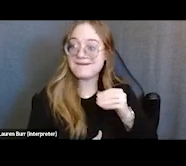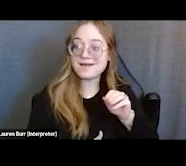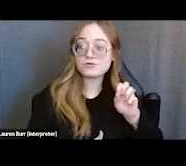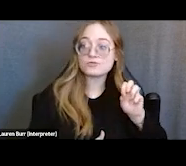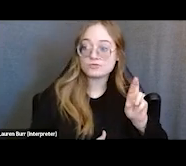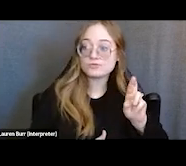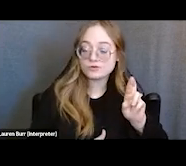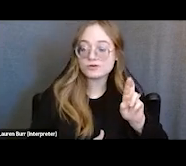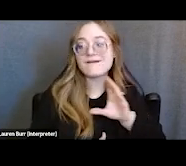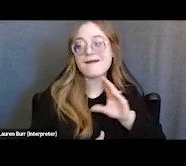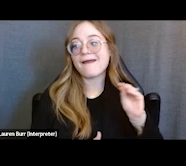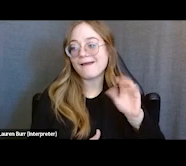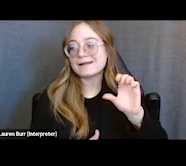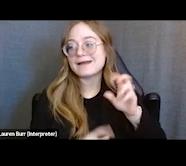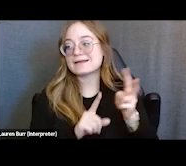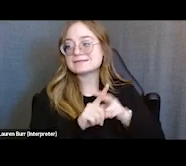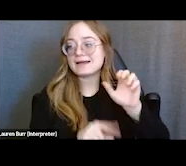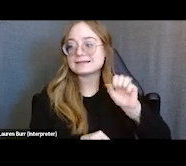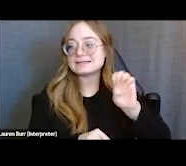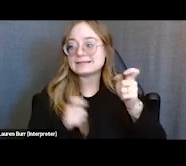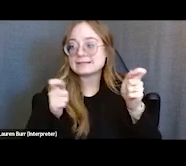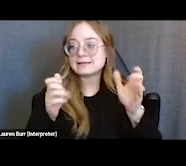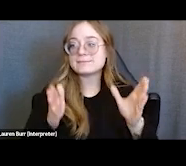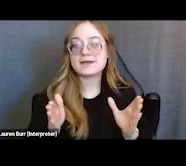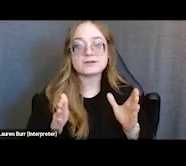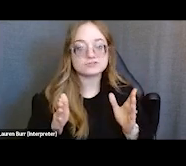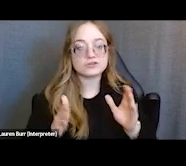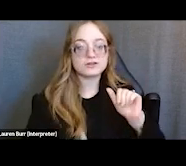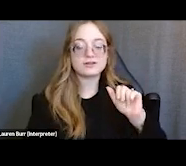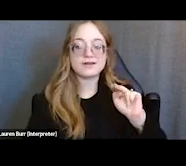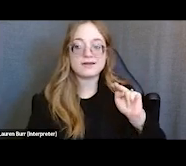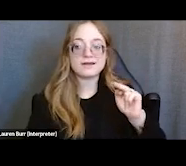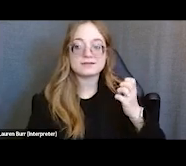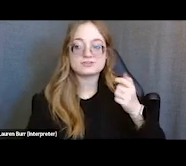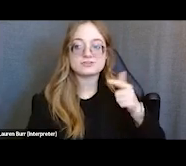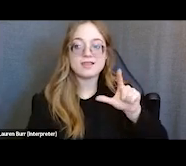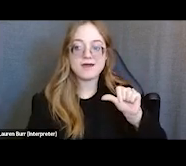Andrea Guardiola, we kind of help Rachel out. So I will let her kind of talk about that.